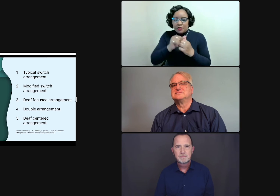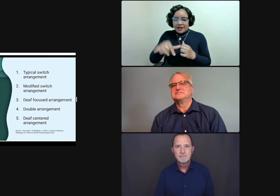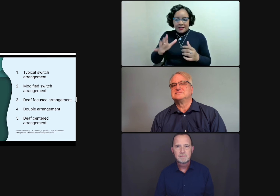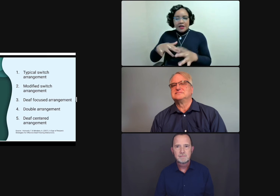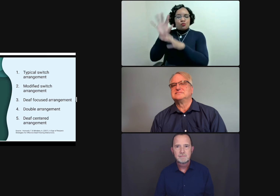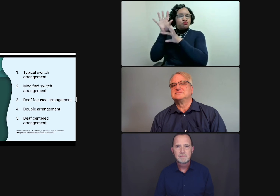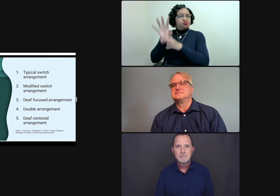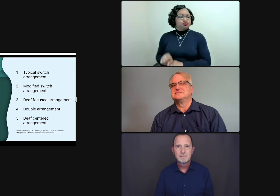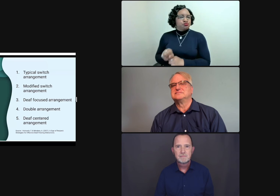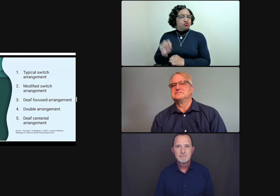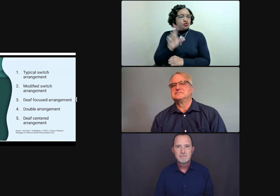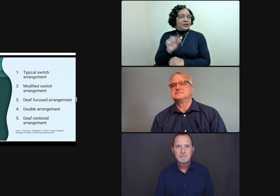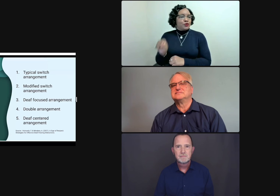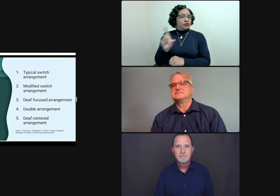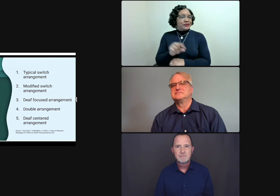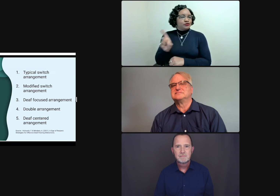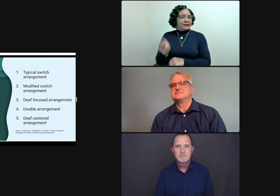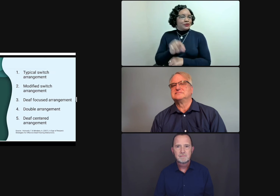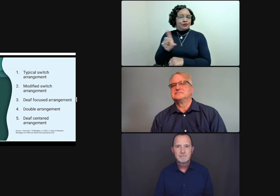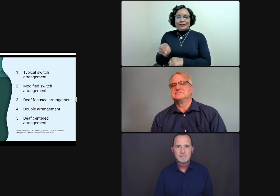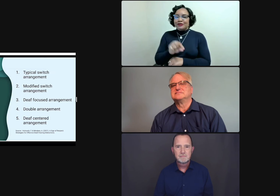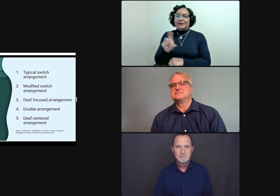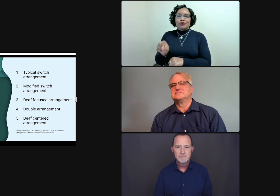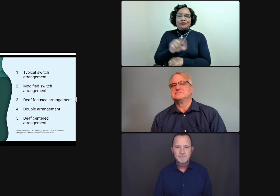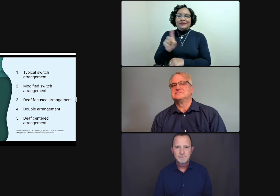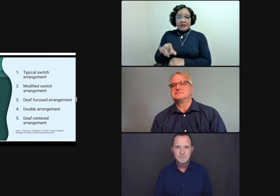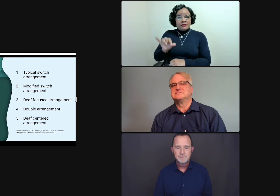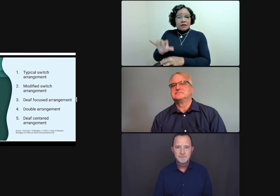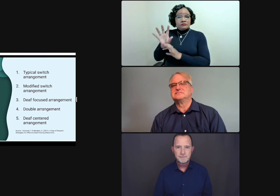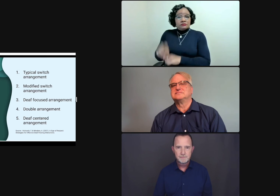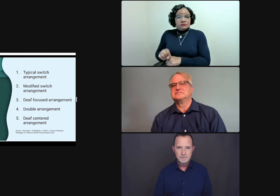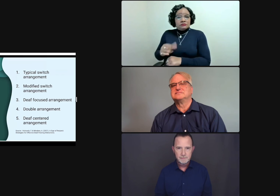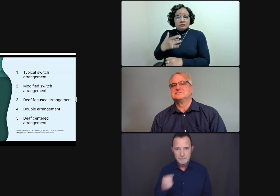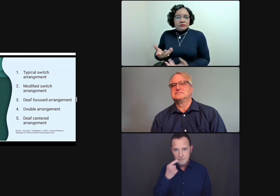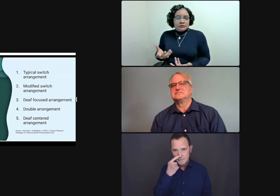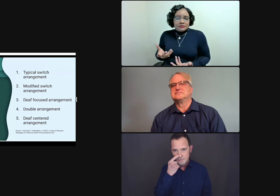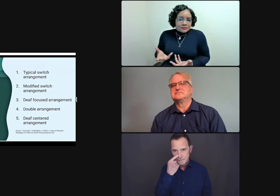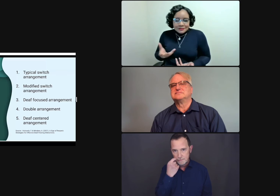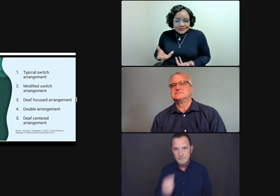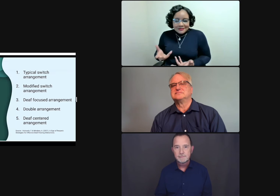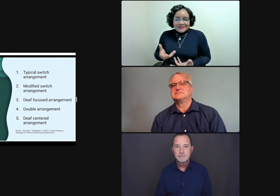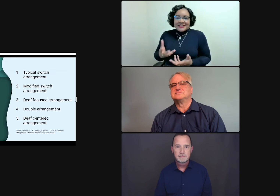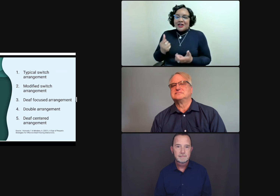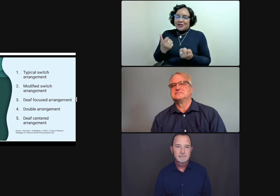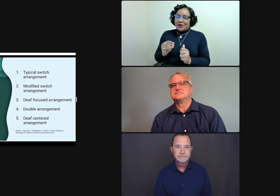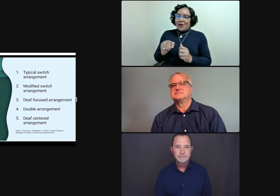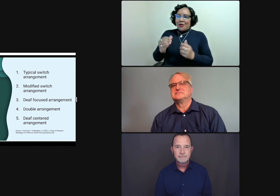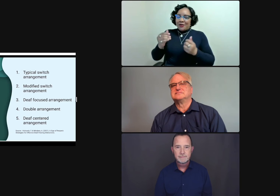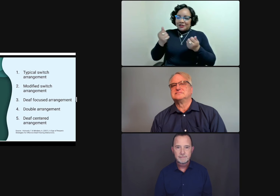As I've said before, there are many interpreters who are not familiar with these concepts because they're so used to the 20/20 model--